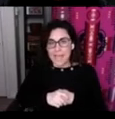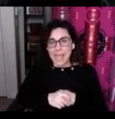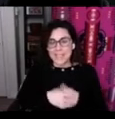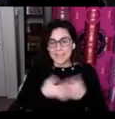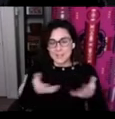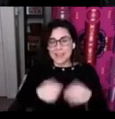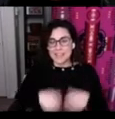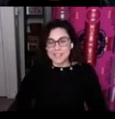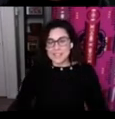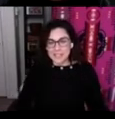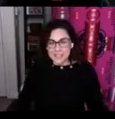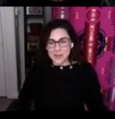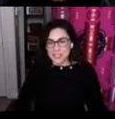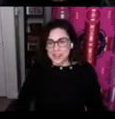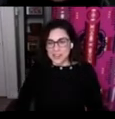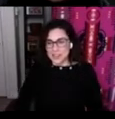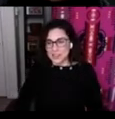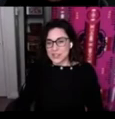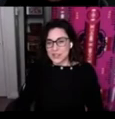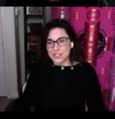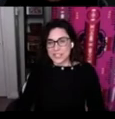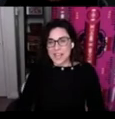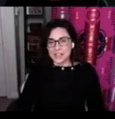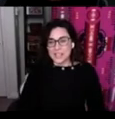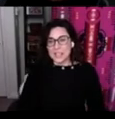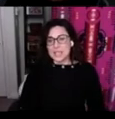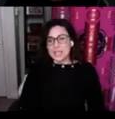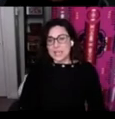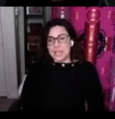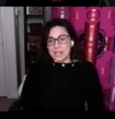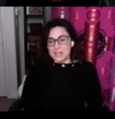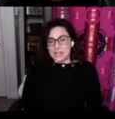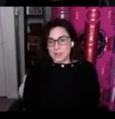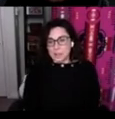And then finally this is the last one I'll share and then I'll turn it over to Callie, is our Mi'kmaw